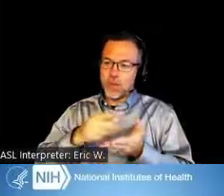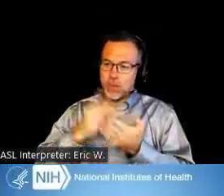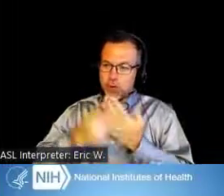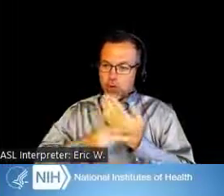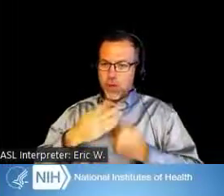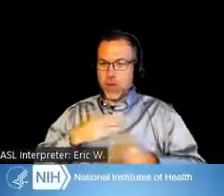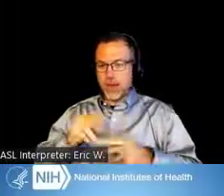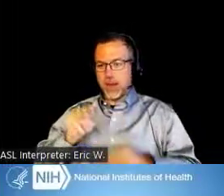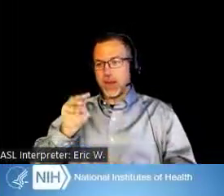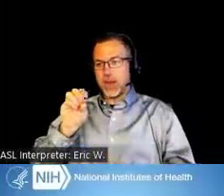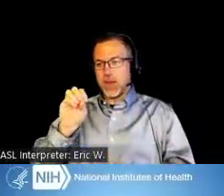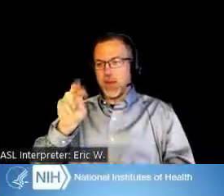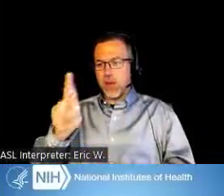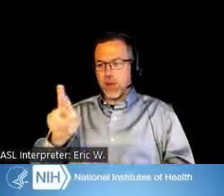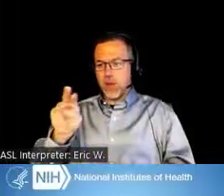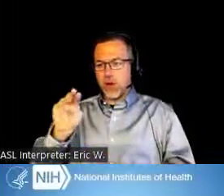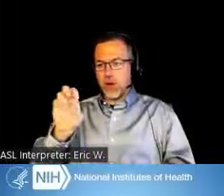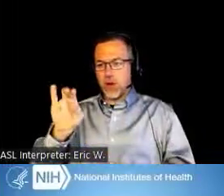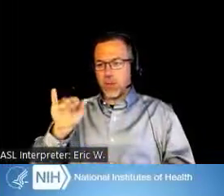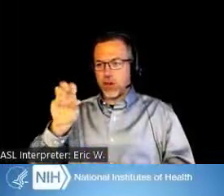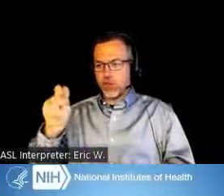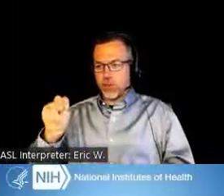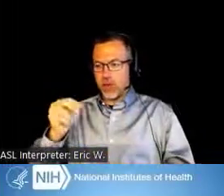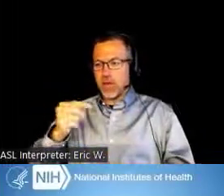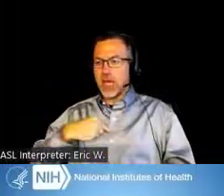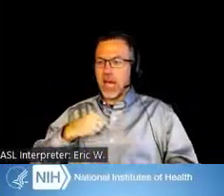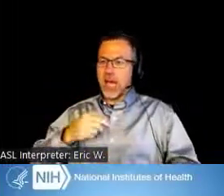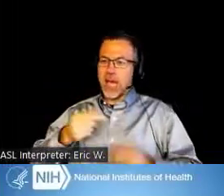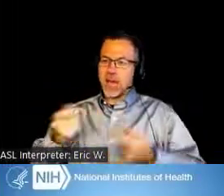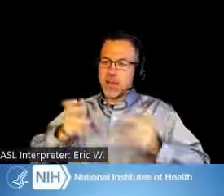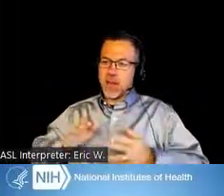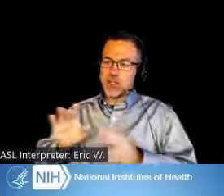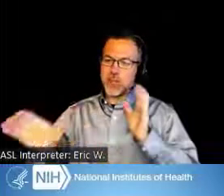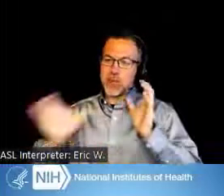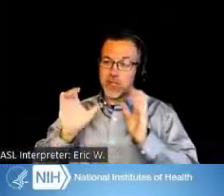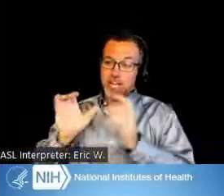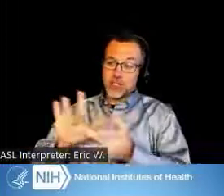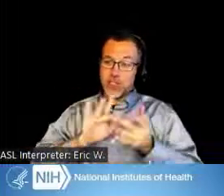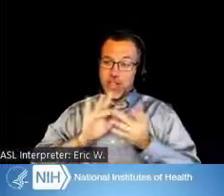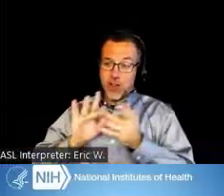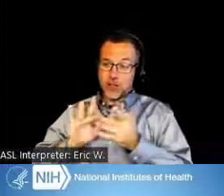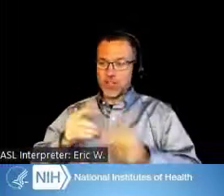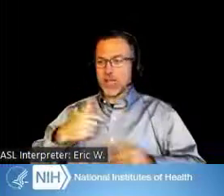and I manage the communication and outreach for the Loan Repayment Programs. And I'm going to be your moderator today.